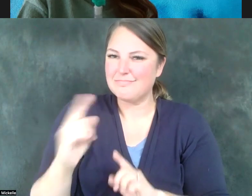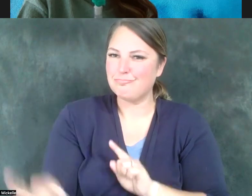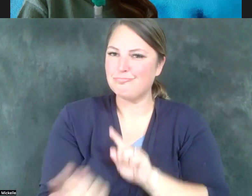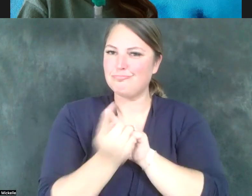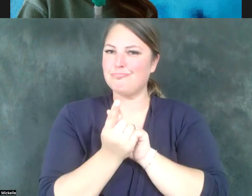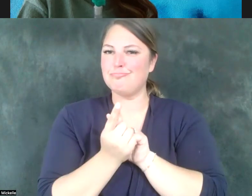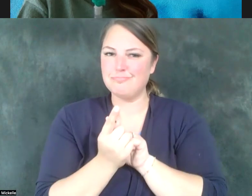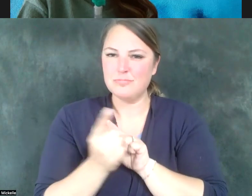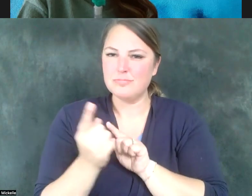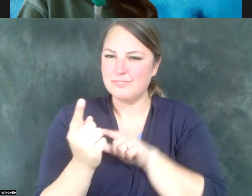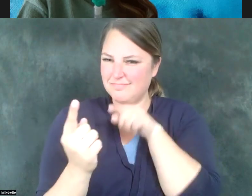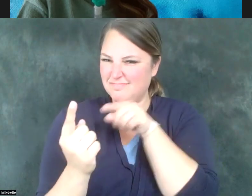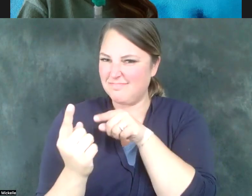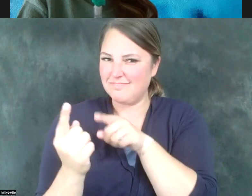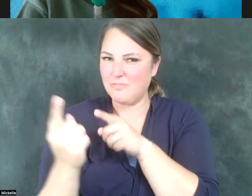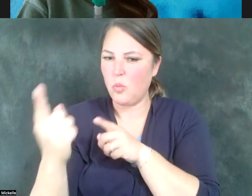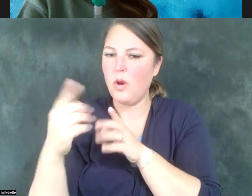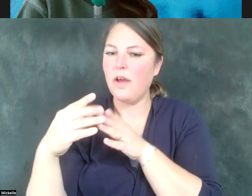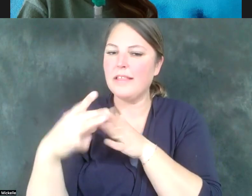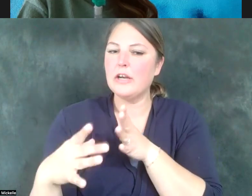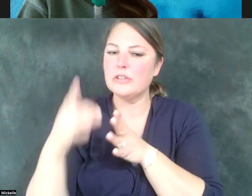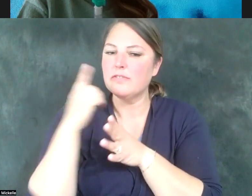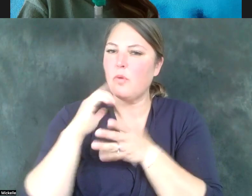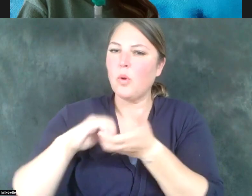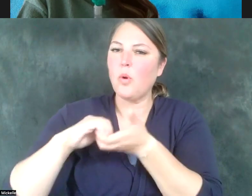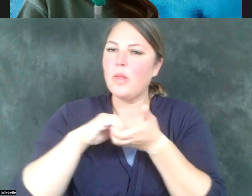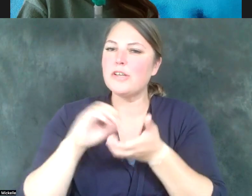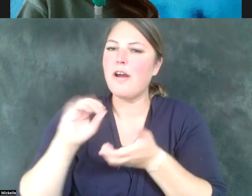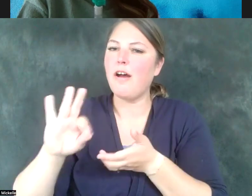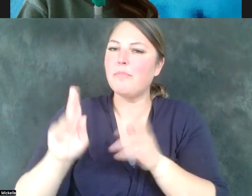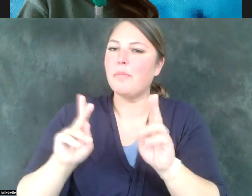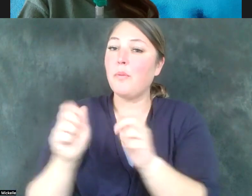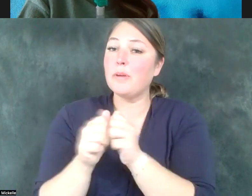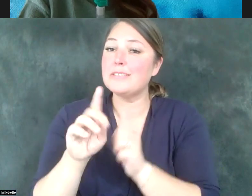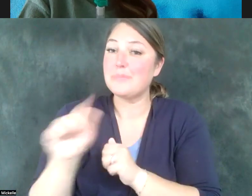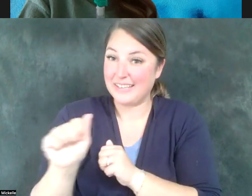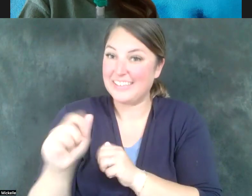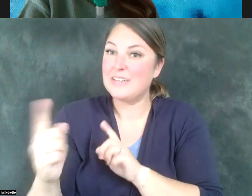Coalition for People with Disabilities of the Legislature approached me and said, there are some things I want you to